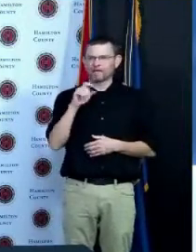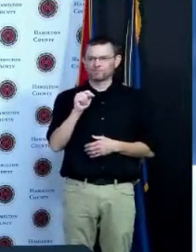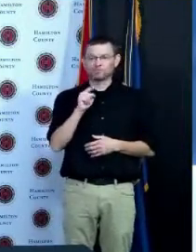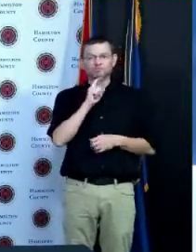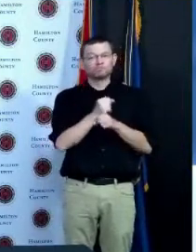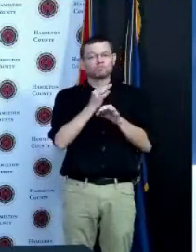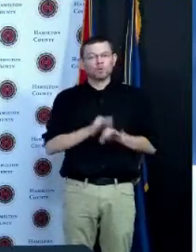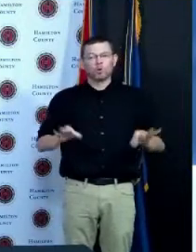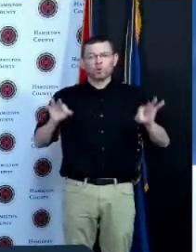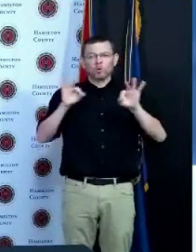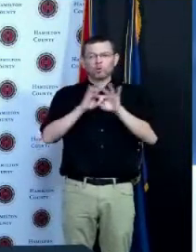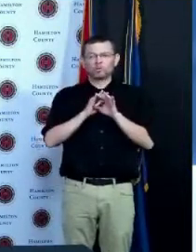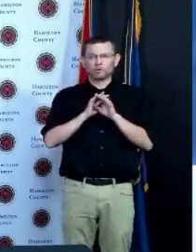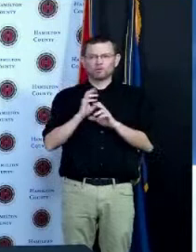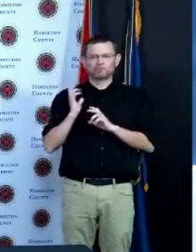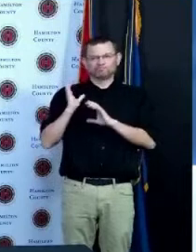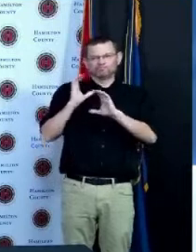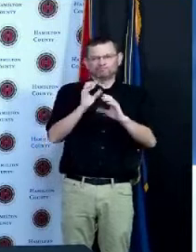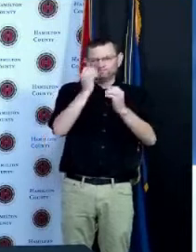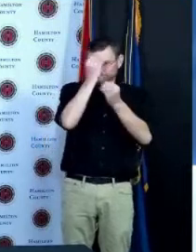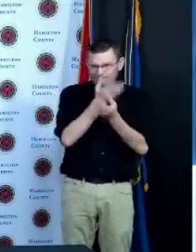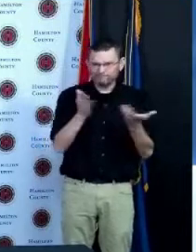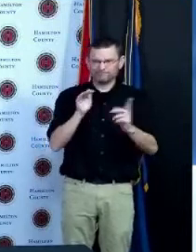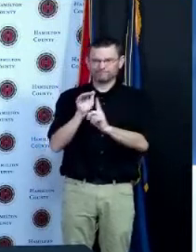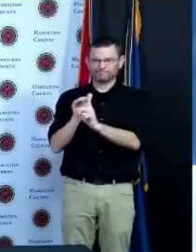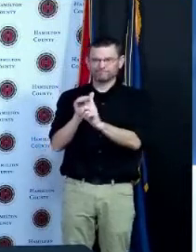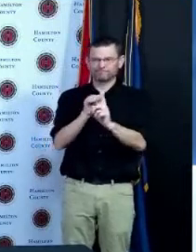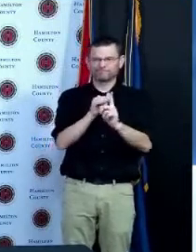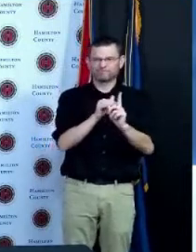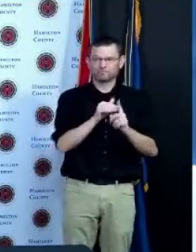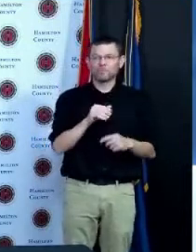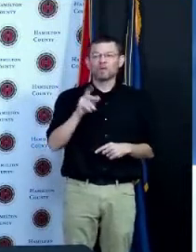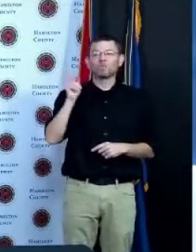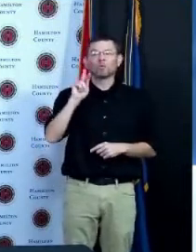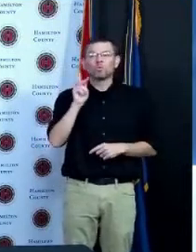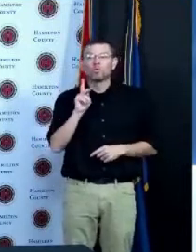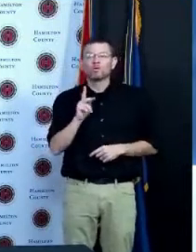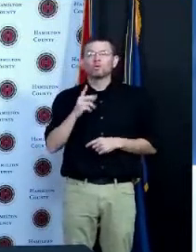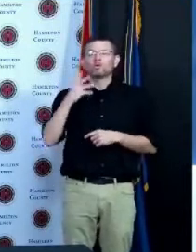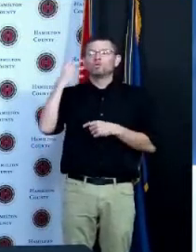Grail going to outside of a Kroger store maybe go to a a festival or an event outside of a mass